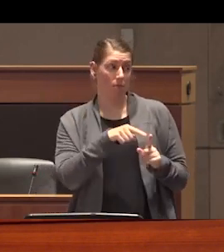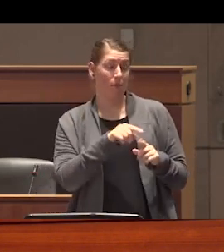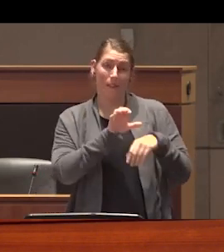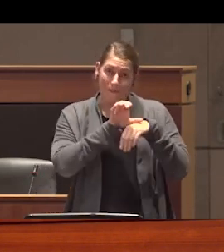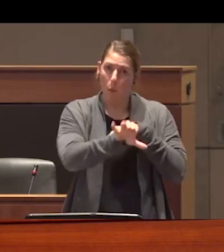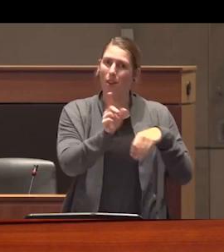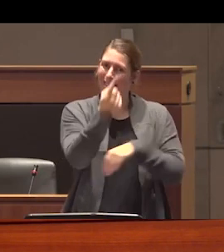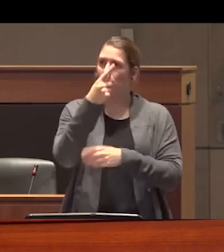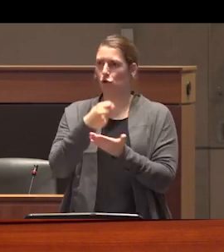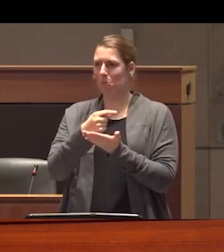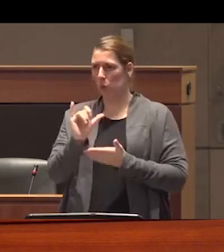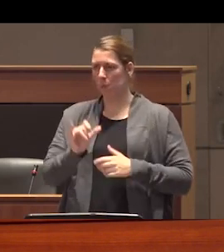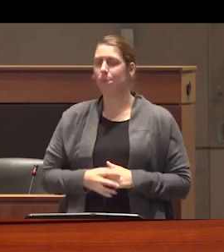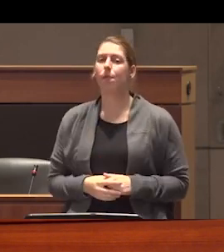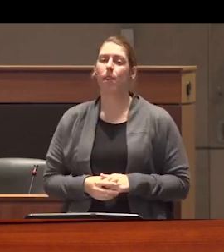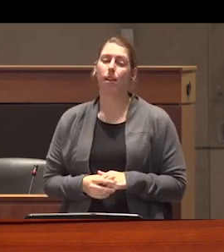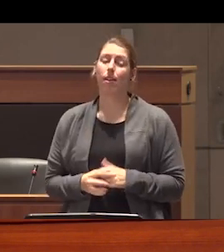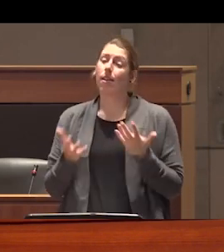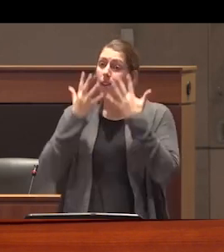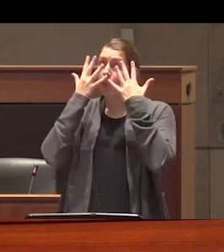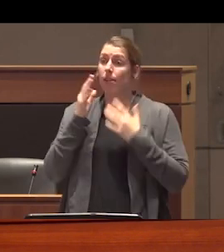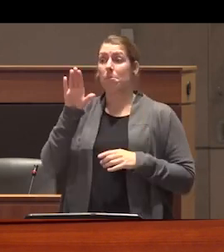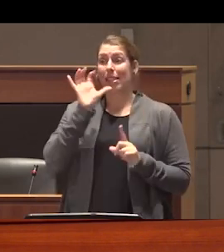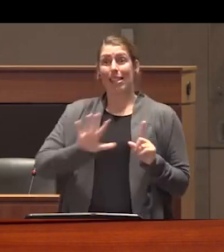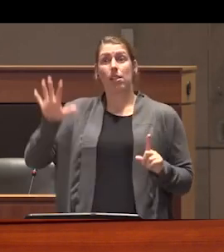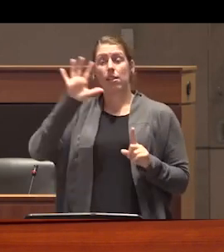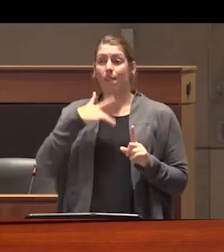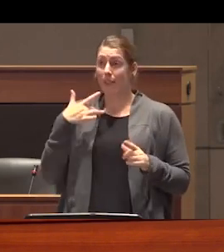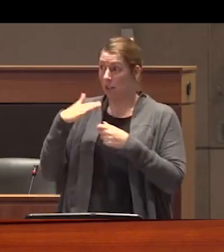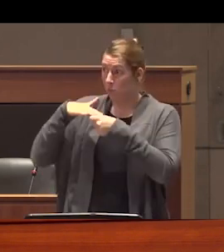treatment and unfortunately the province has caved to the pressure they have been getting